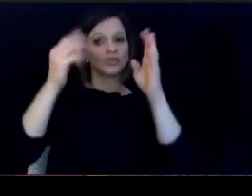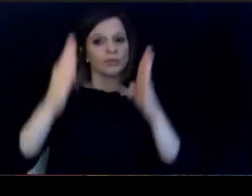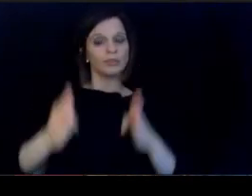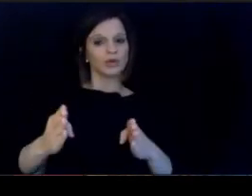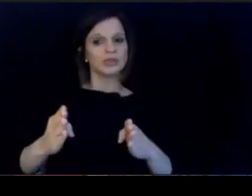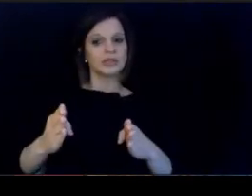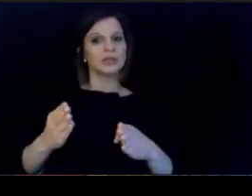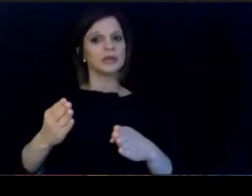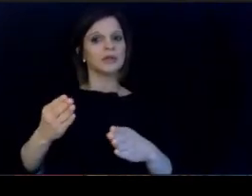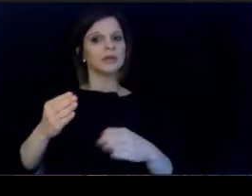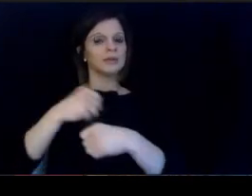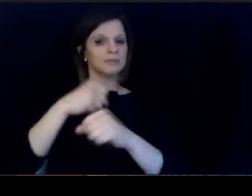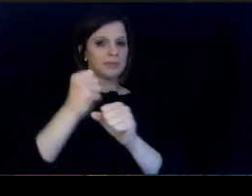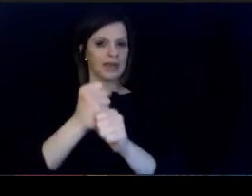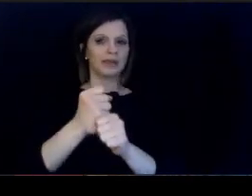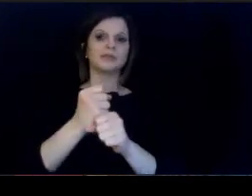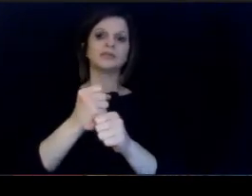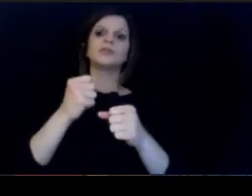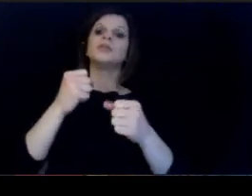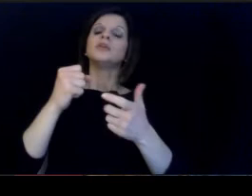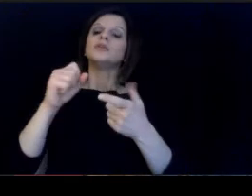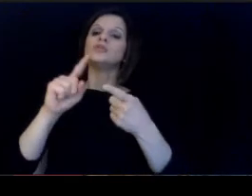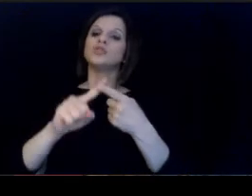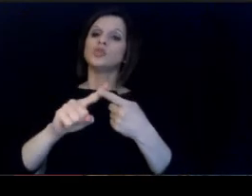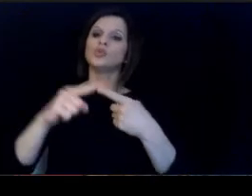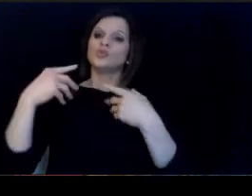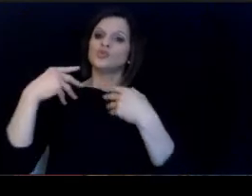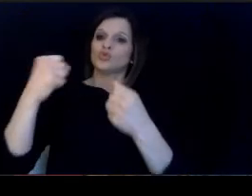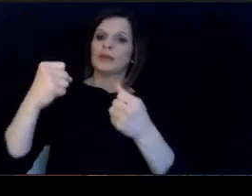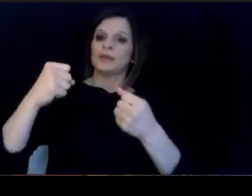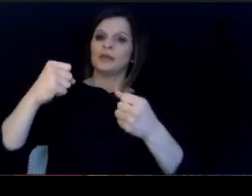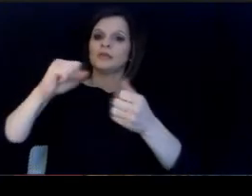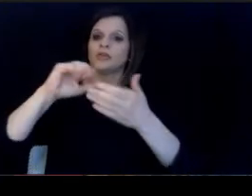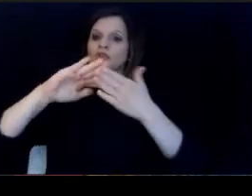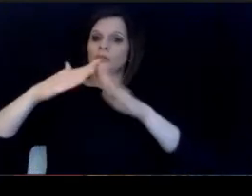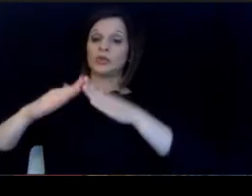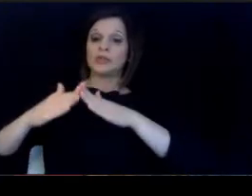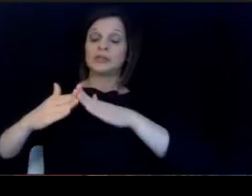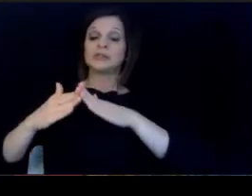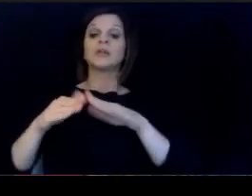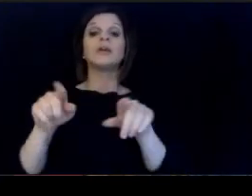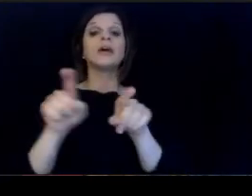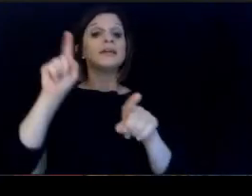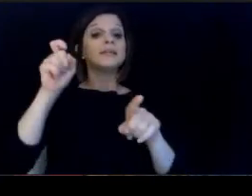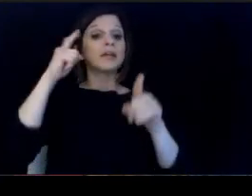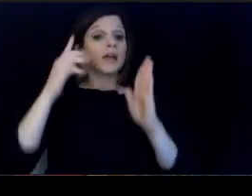akes in strengthening our communities as governor. Reshare challenged all Kentuckians's last June.